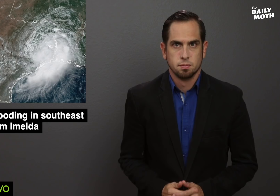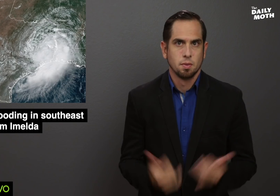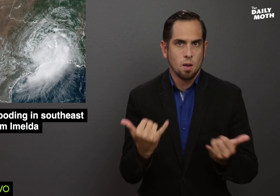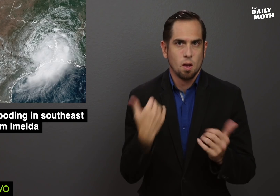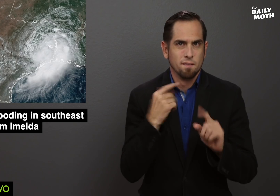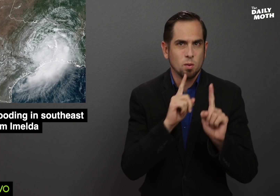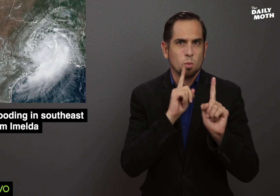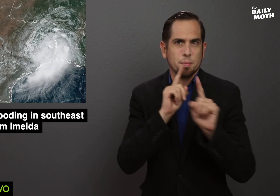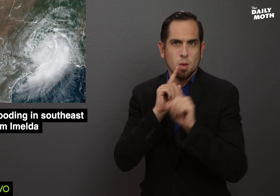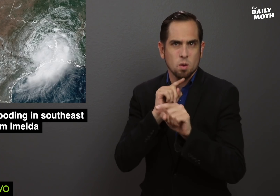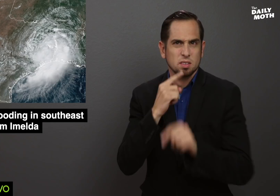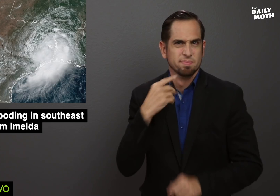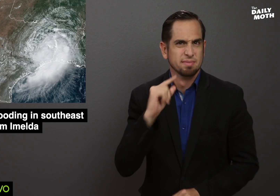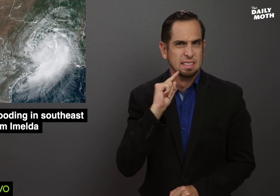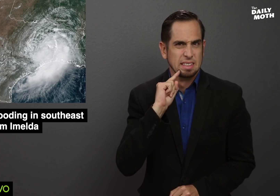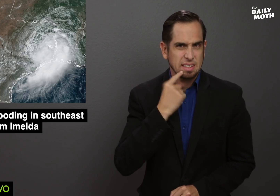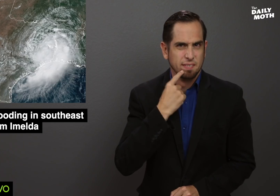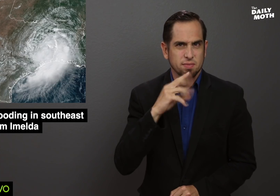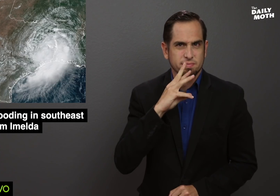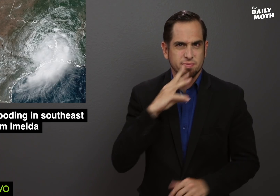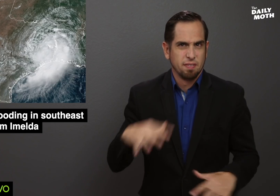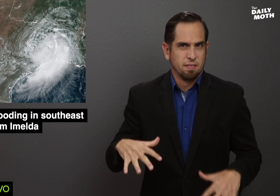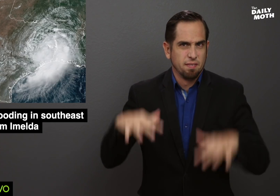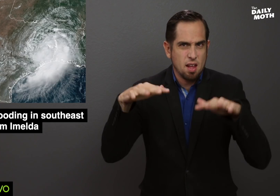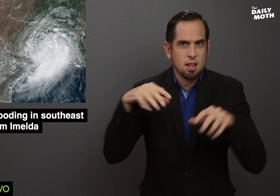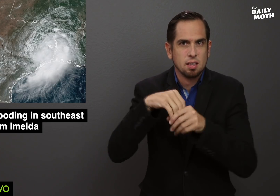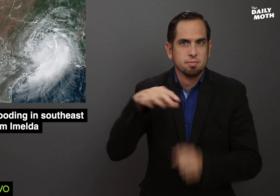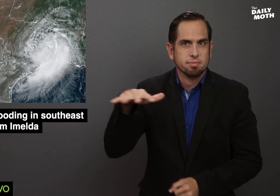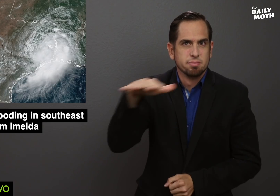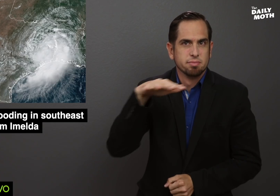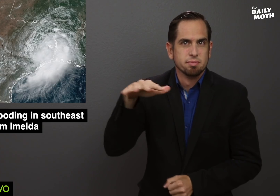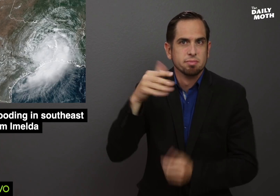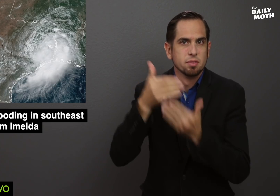There are reports of severe flooding in areas around